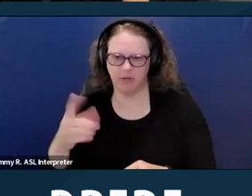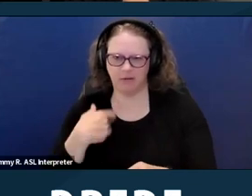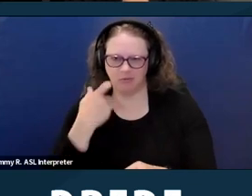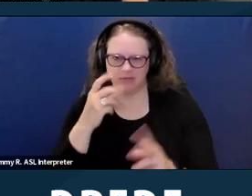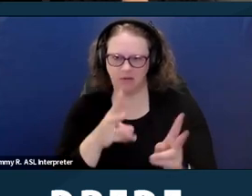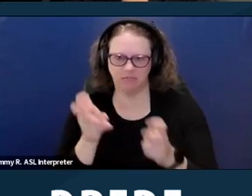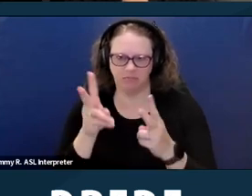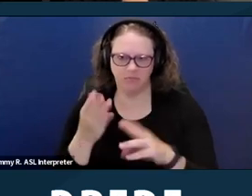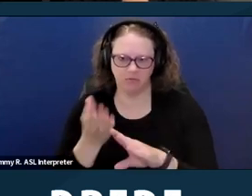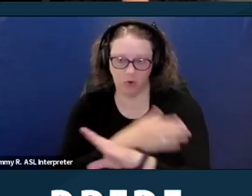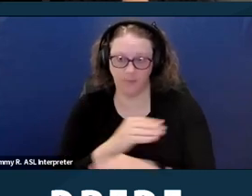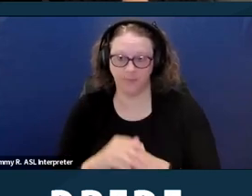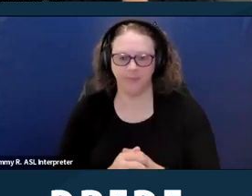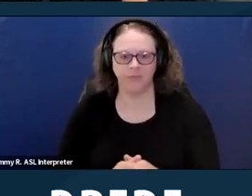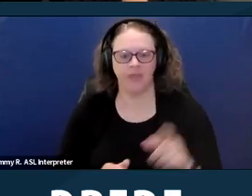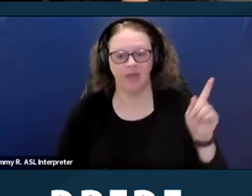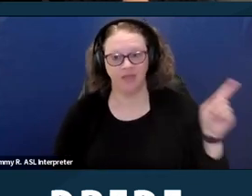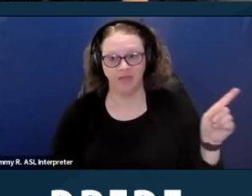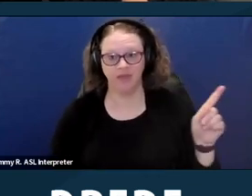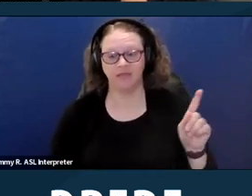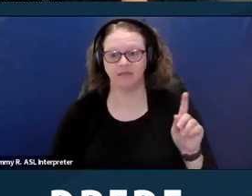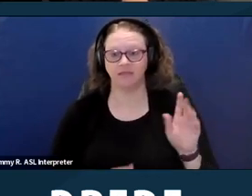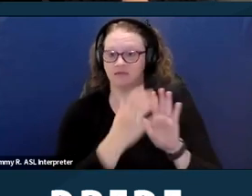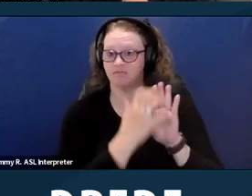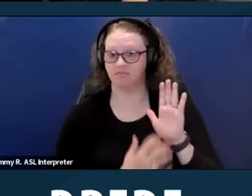This slide, I'll give people a couple of seconds to look at it.